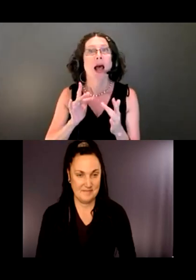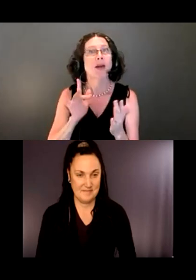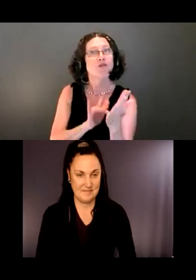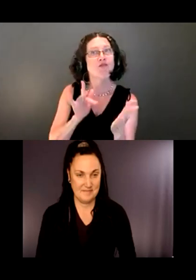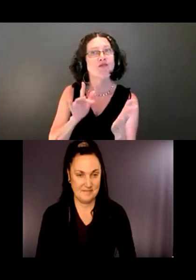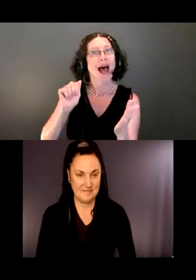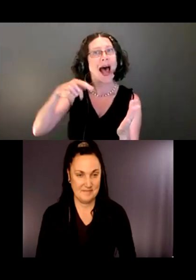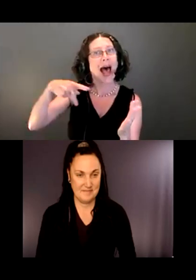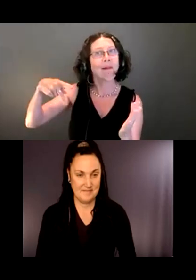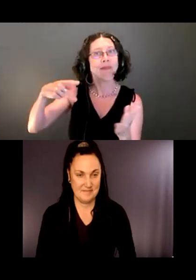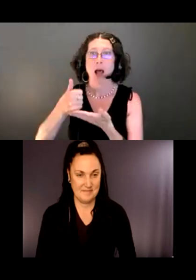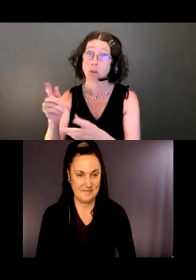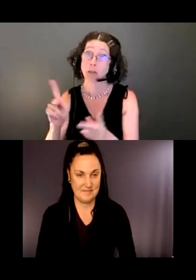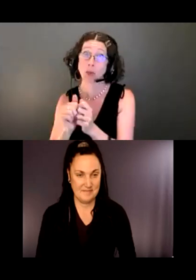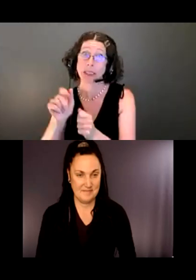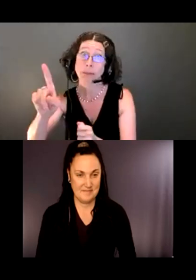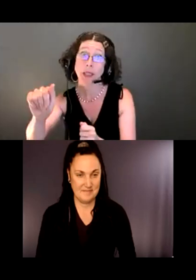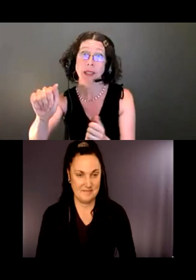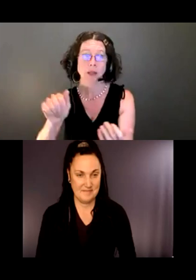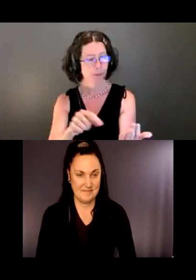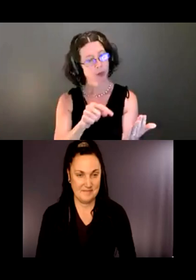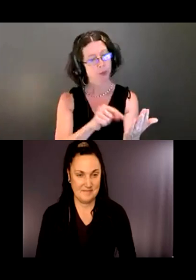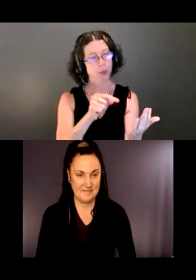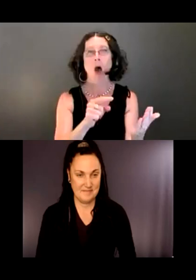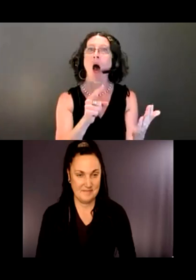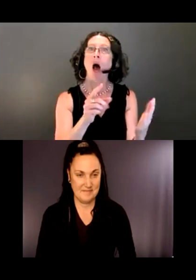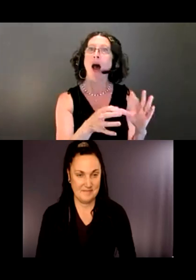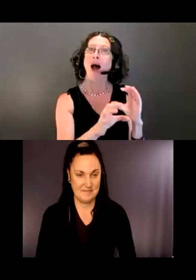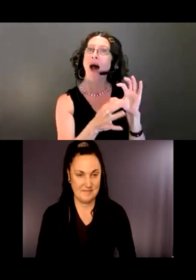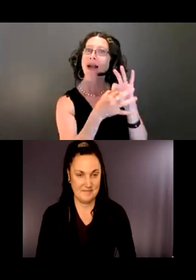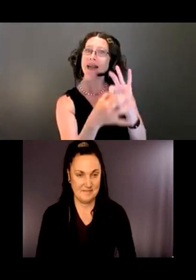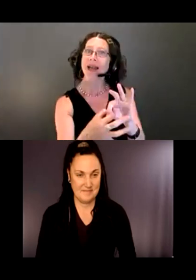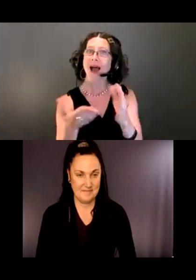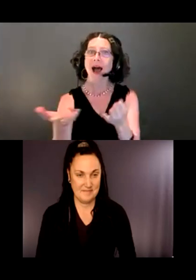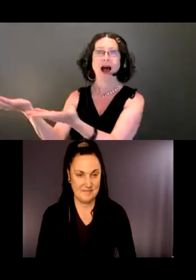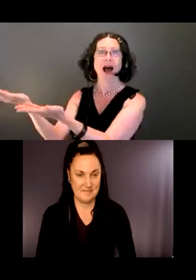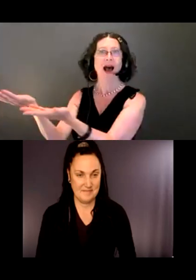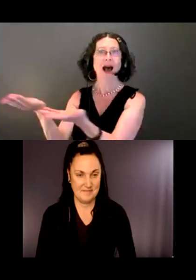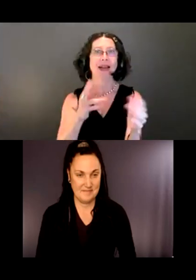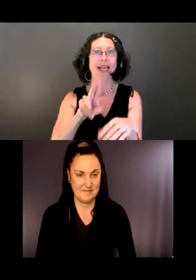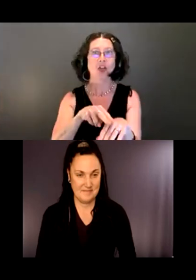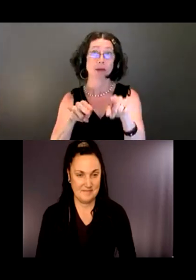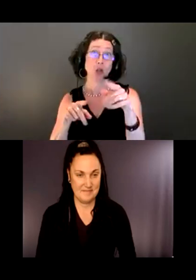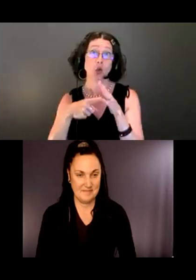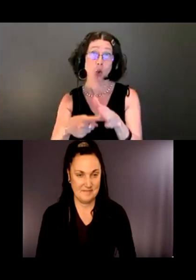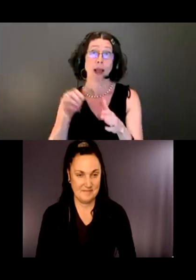and enjoy the outdoors. The image here shows the app install page from a place called Grandfather Mountain.